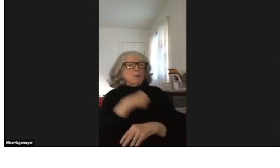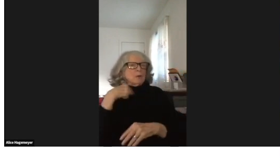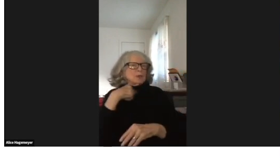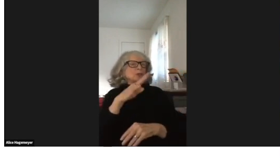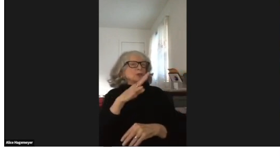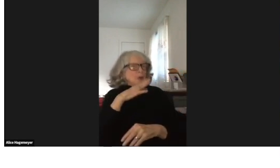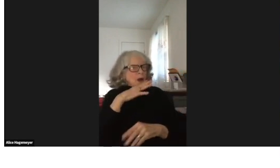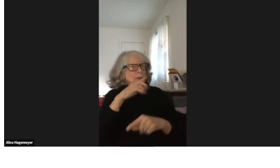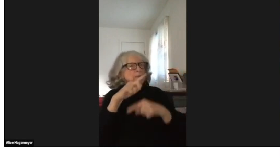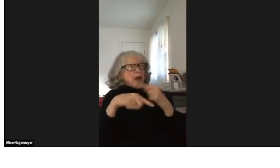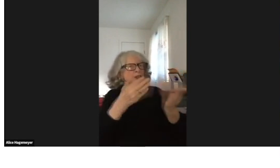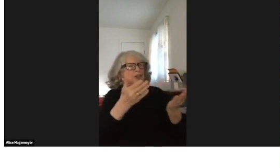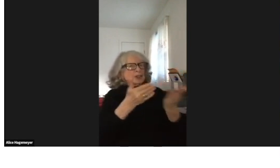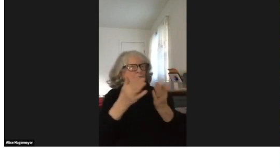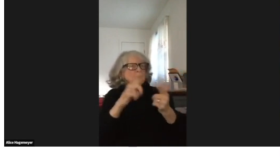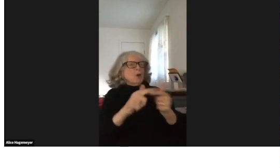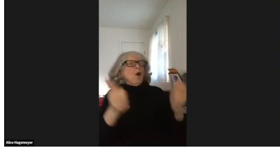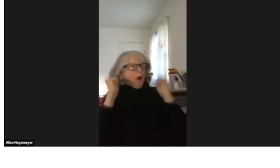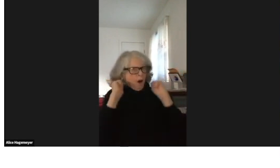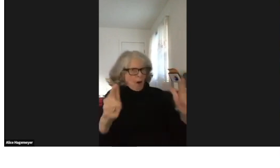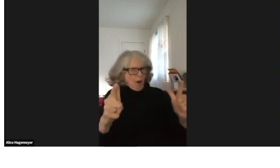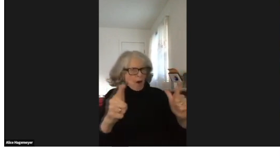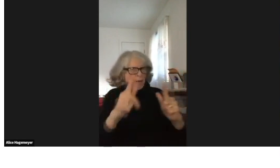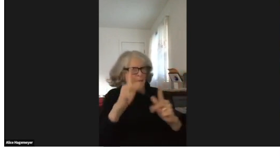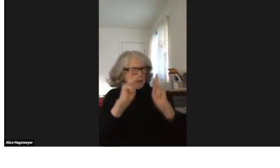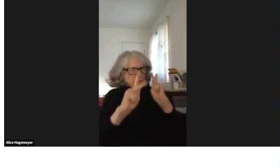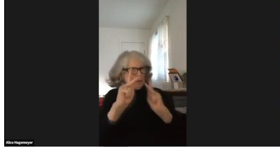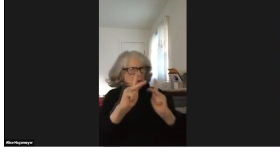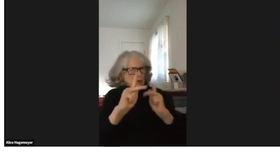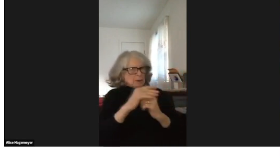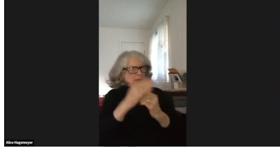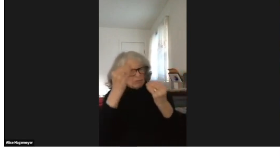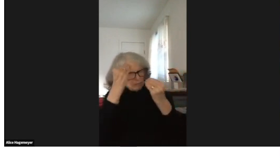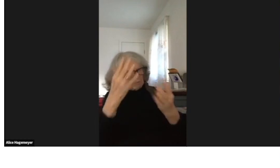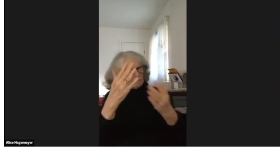We don't serve just deaf people, we serve all people.